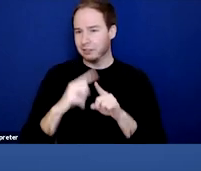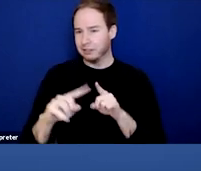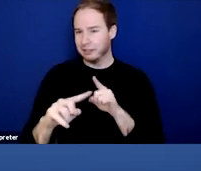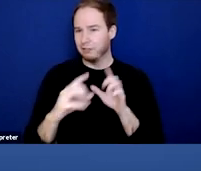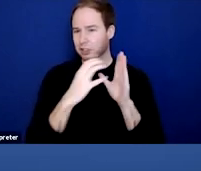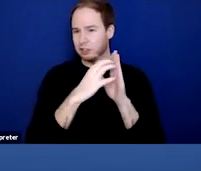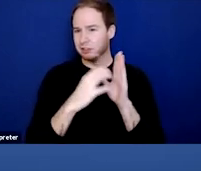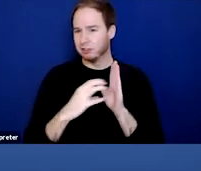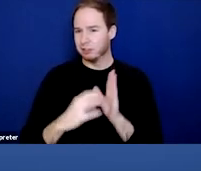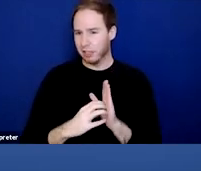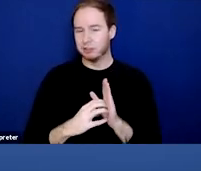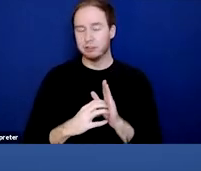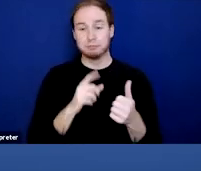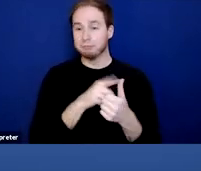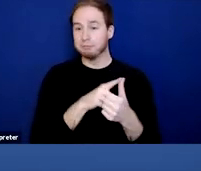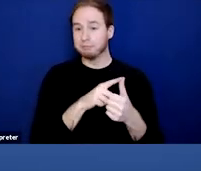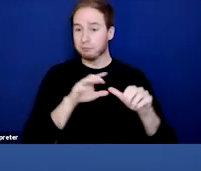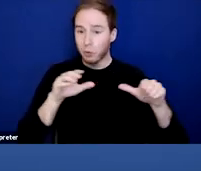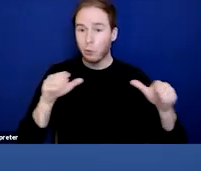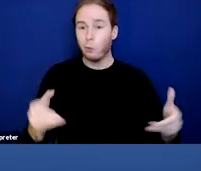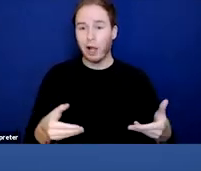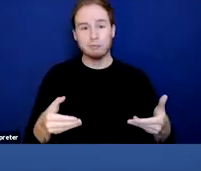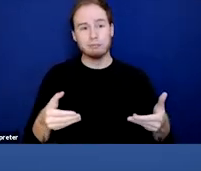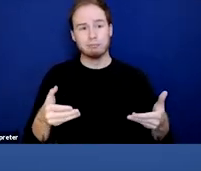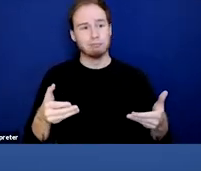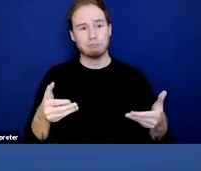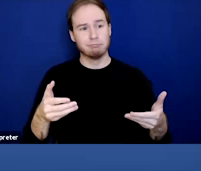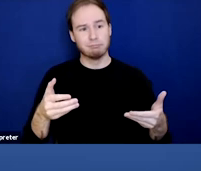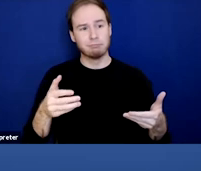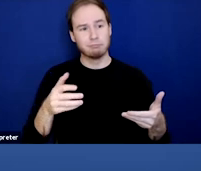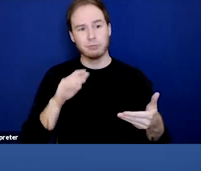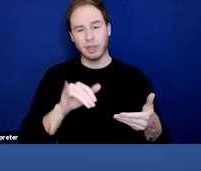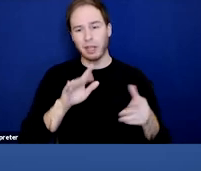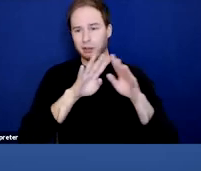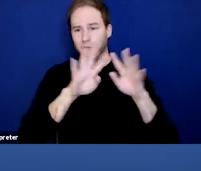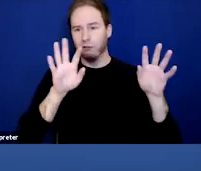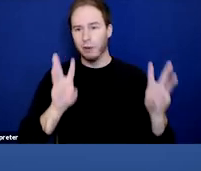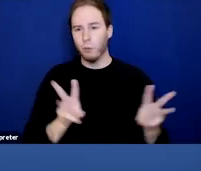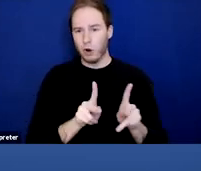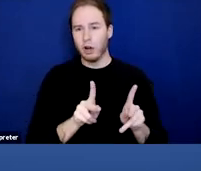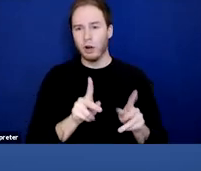It starts with a welcome. Discusses this whole-person care framework for supporting recovery.